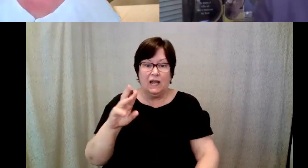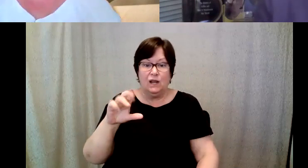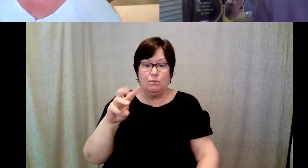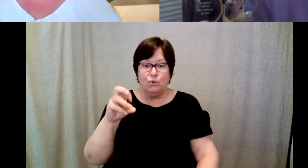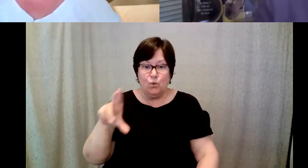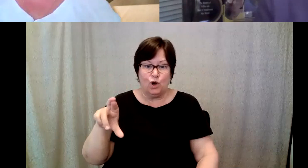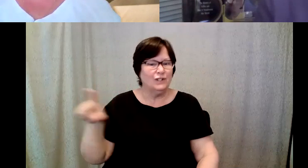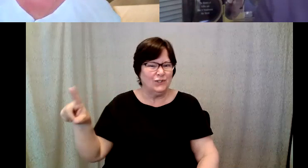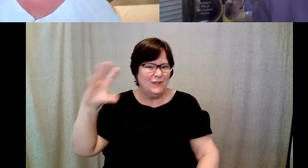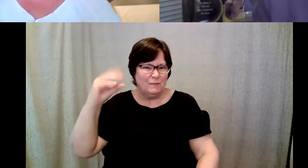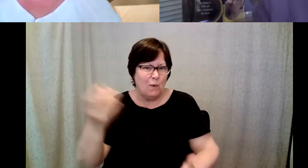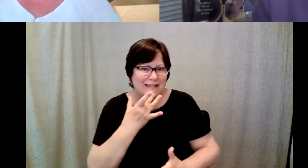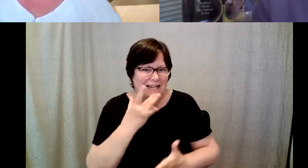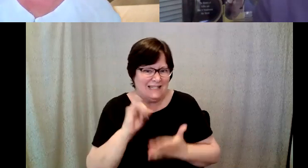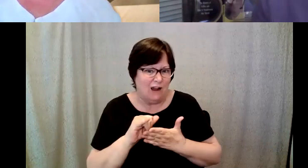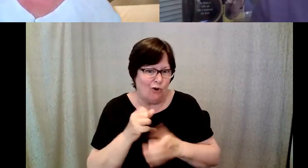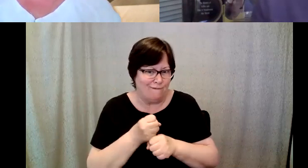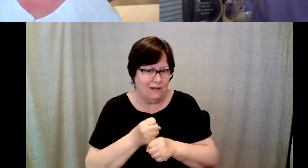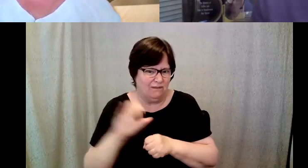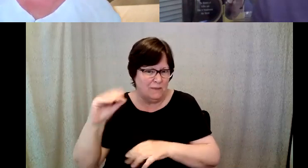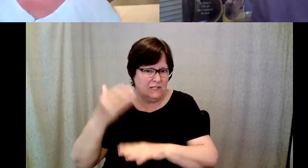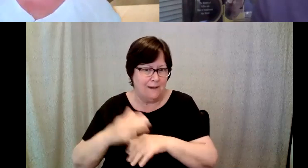us to taste it, it was a it was a geisha varietals.